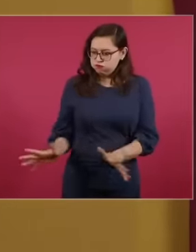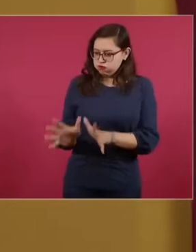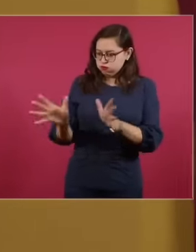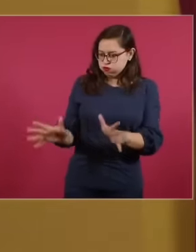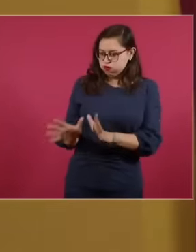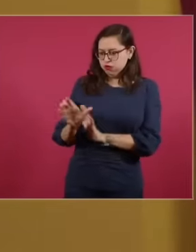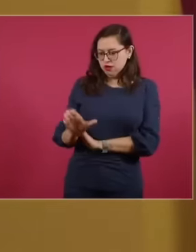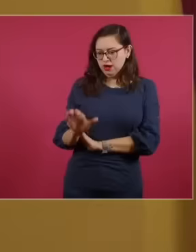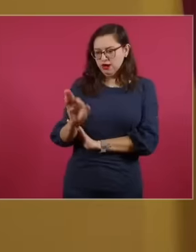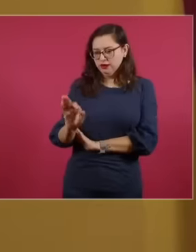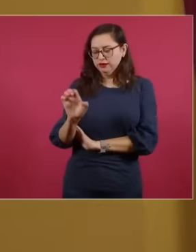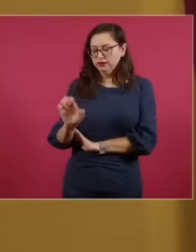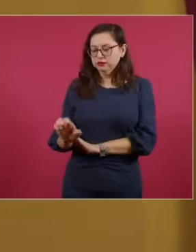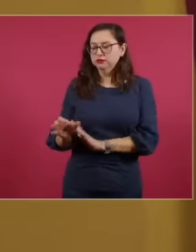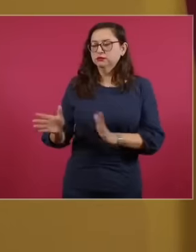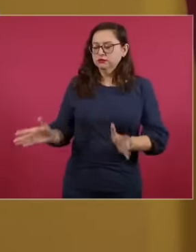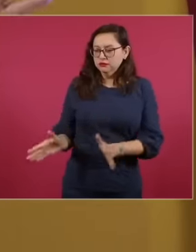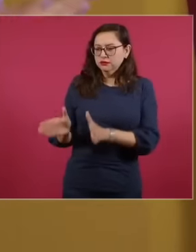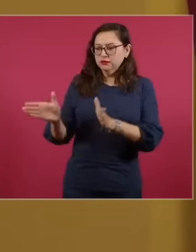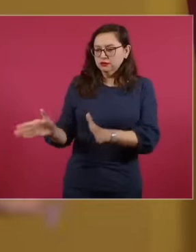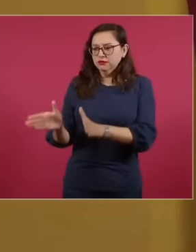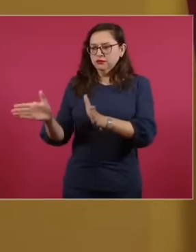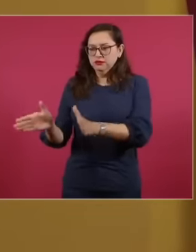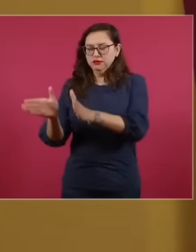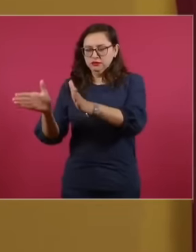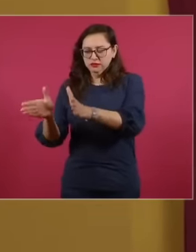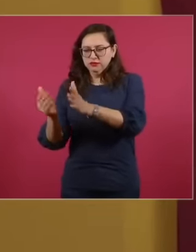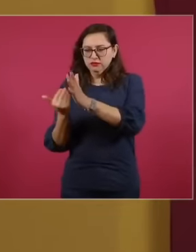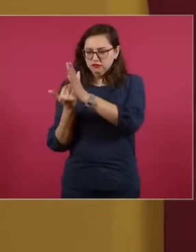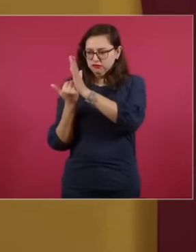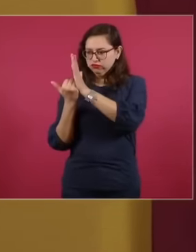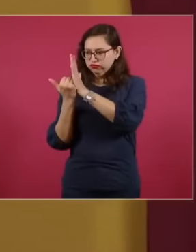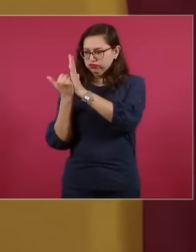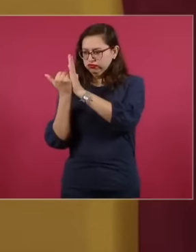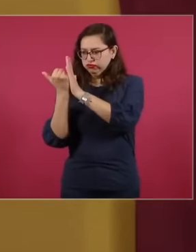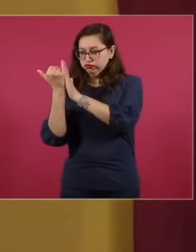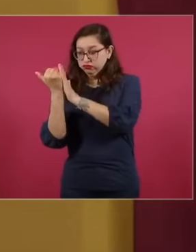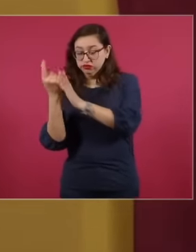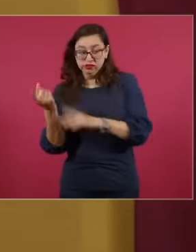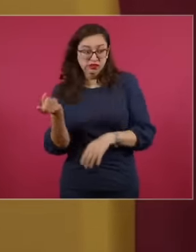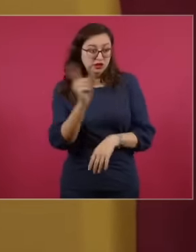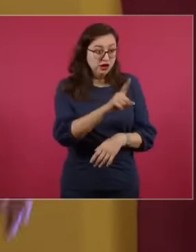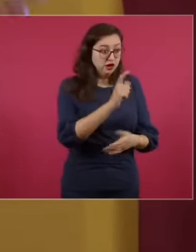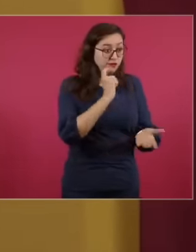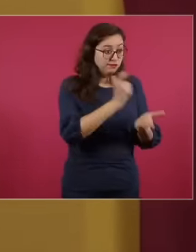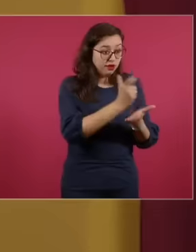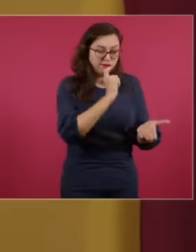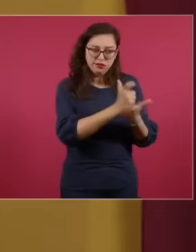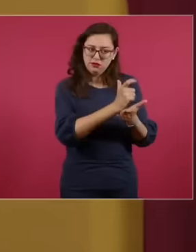and the increase in rates has stopped. I already expressed it. On March 5,